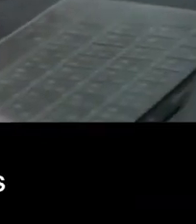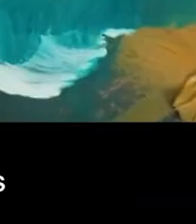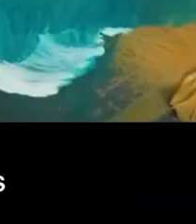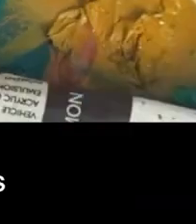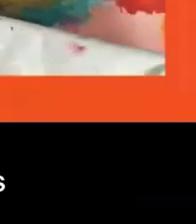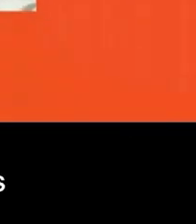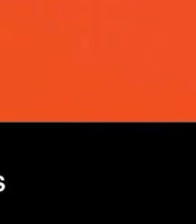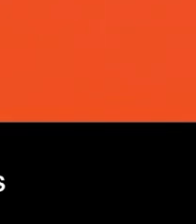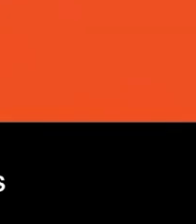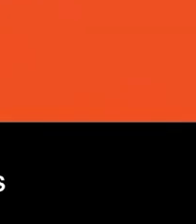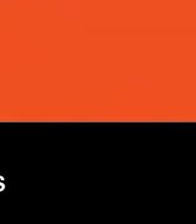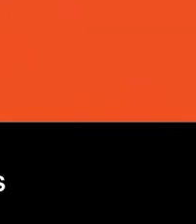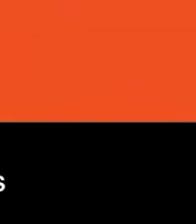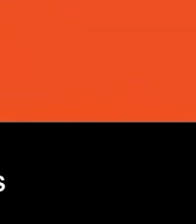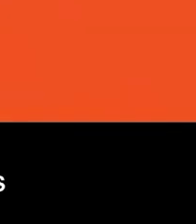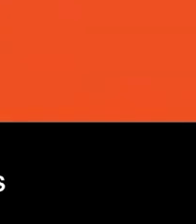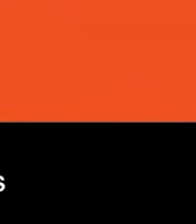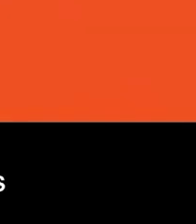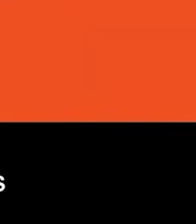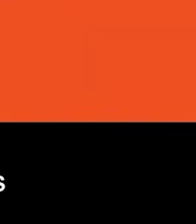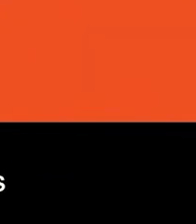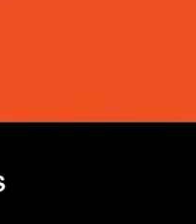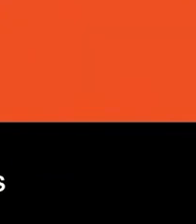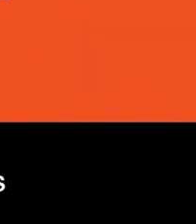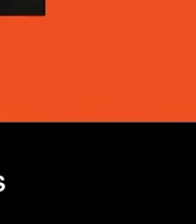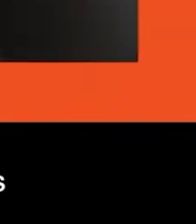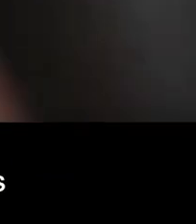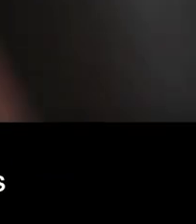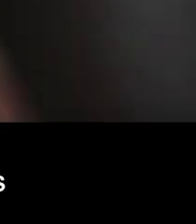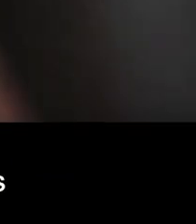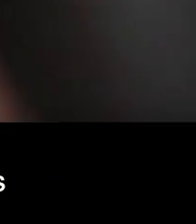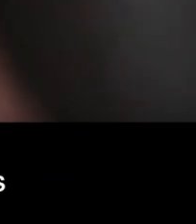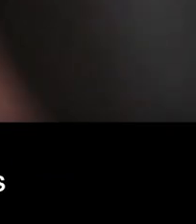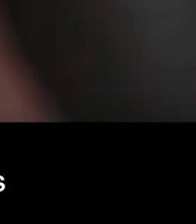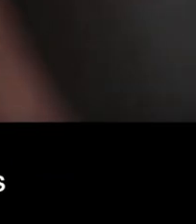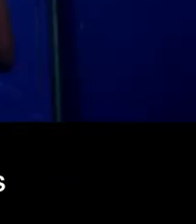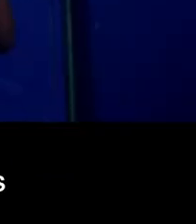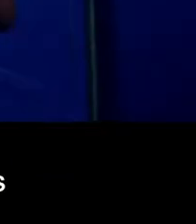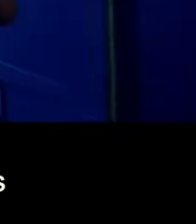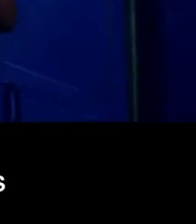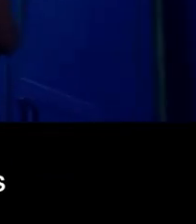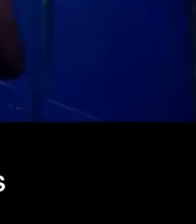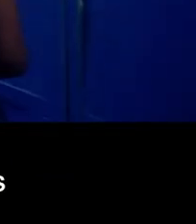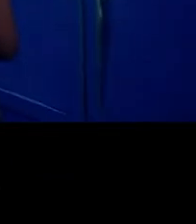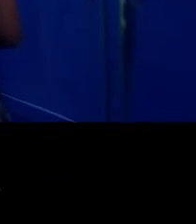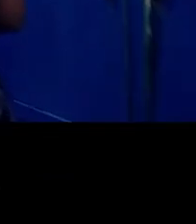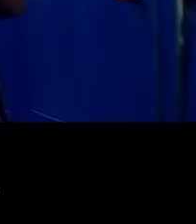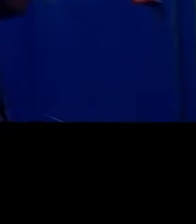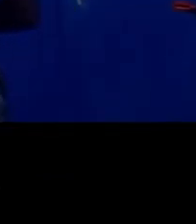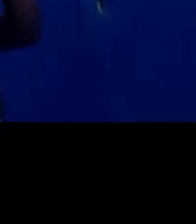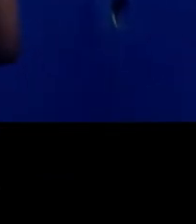With artists at the heart of all we do, Creative Australia invest to build audiences and marketplaces,